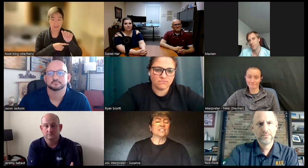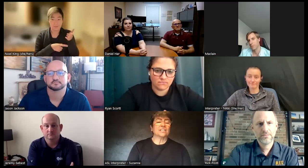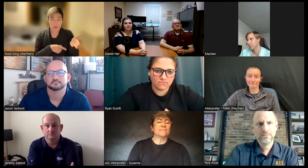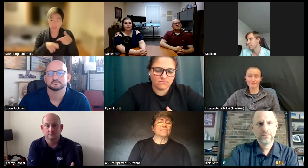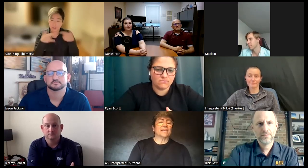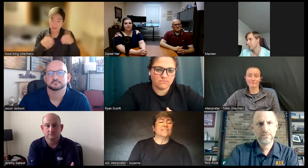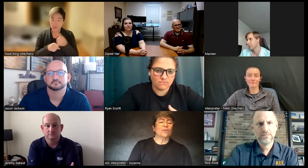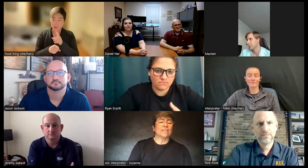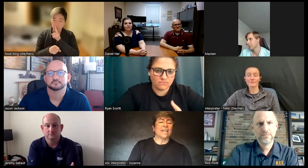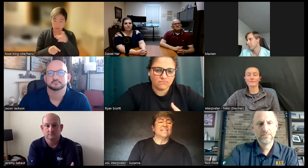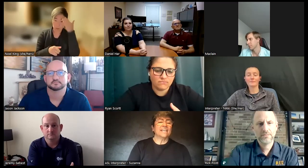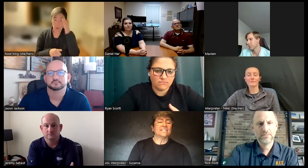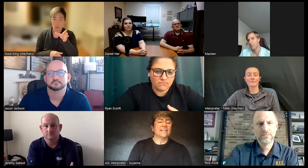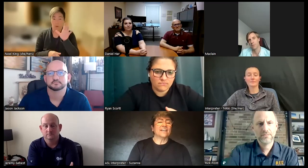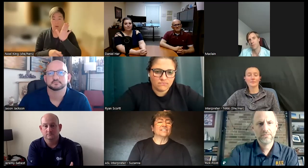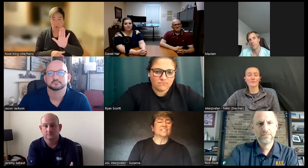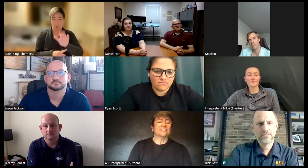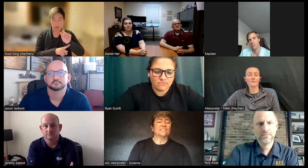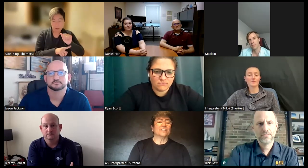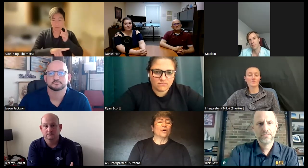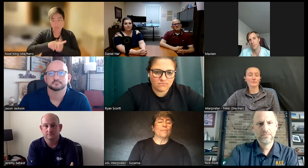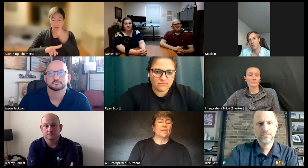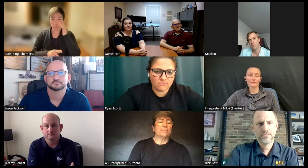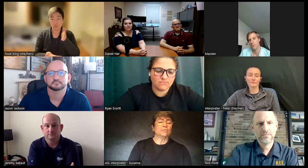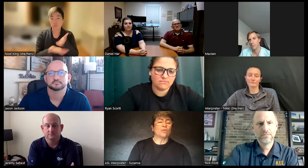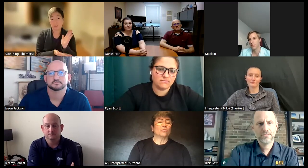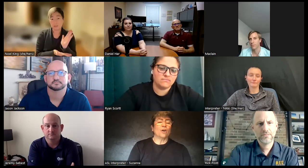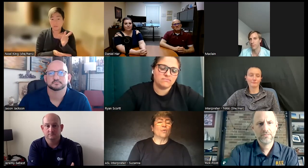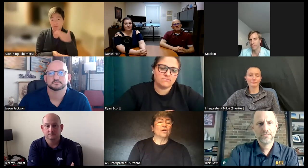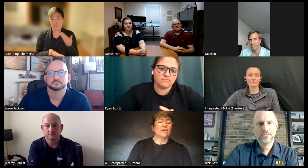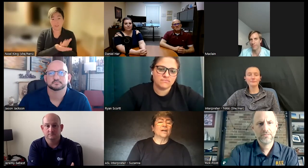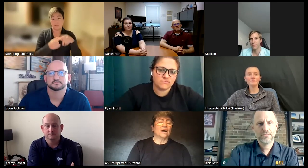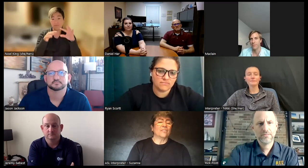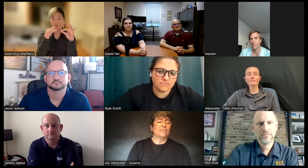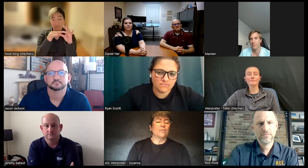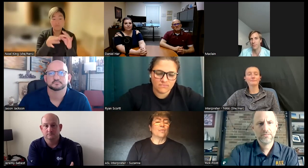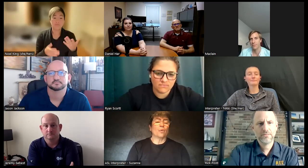even though the Ada is there it's still you know many people don't know uh the